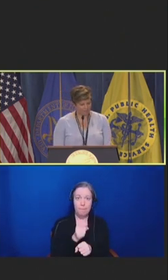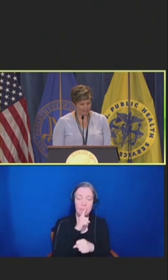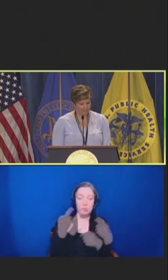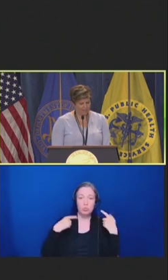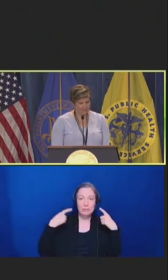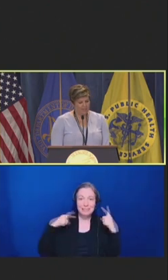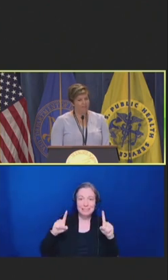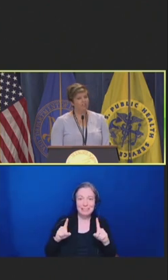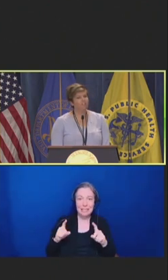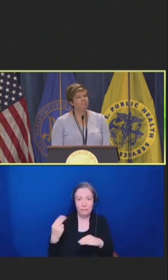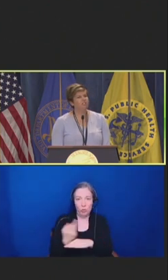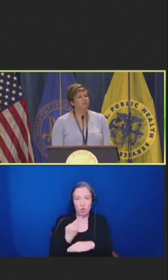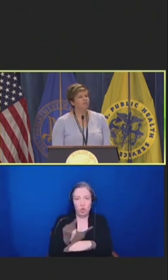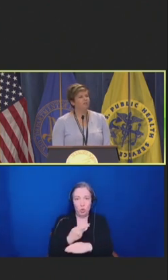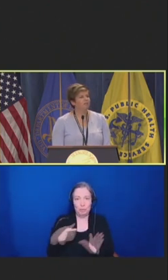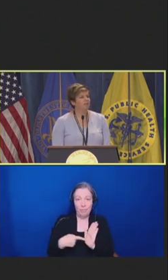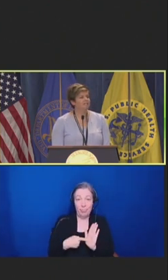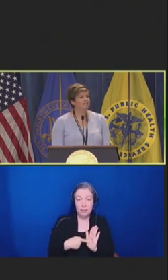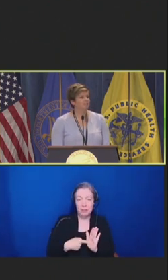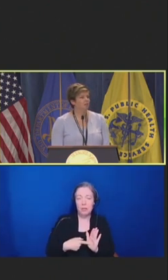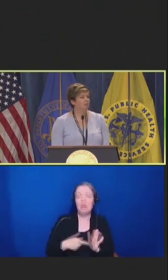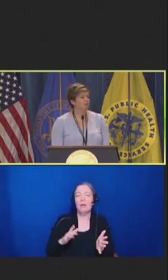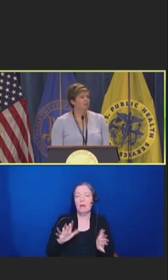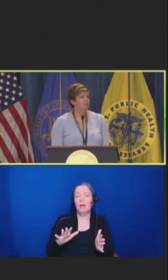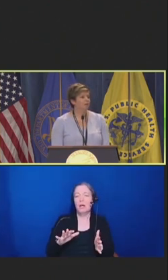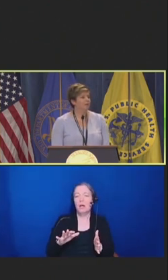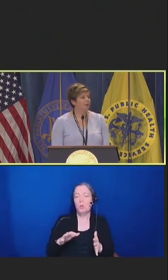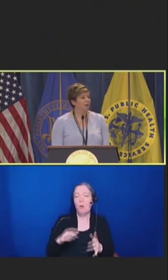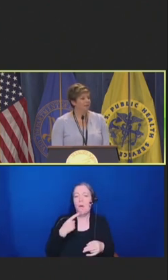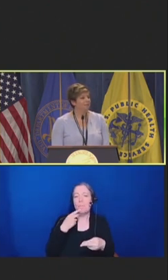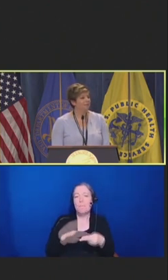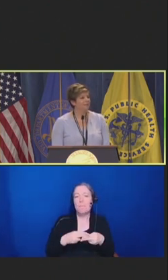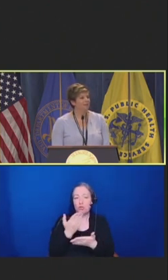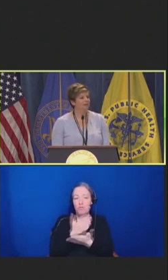And just to note, some of those guidances included quite a bit of policy about, you